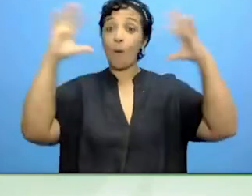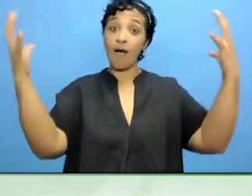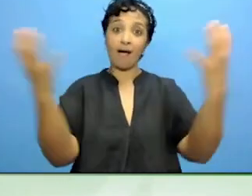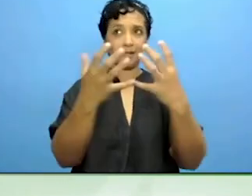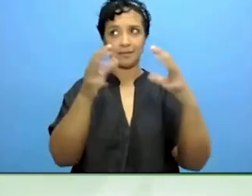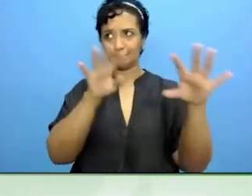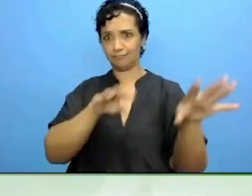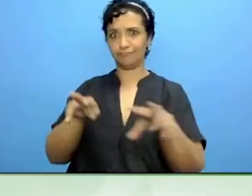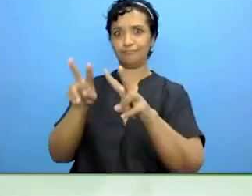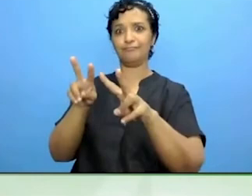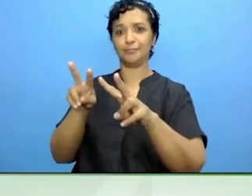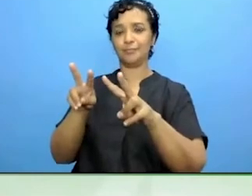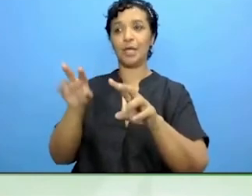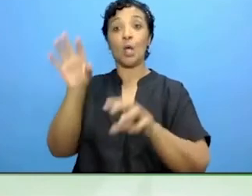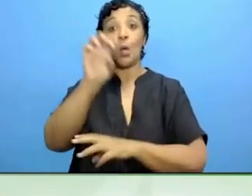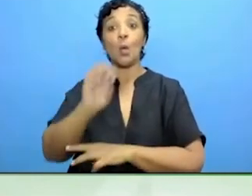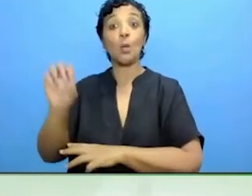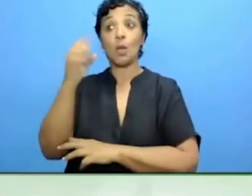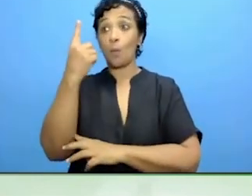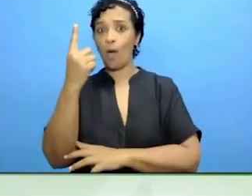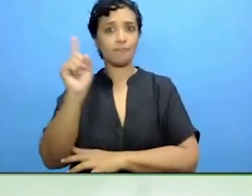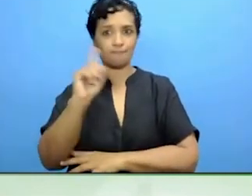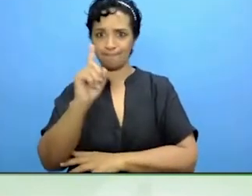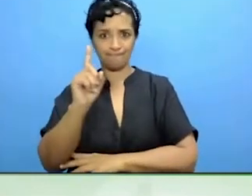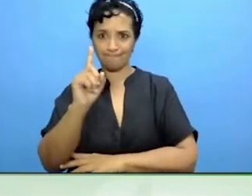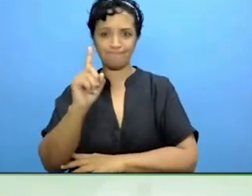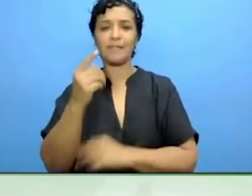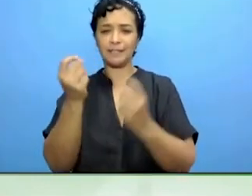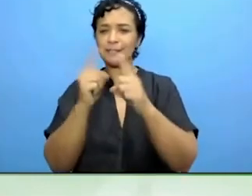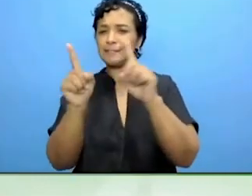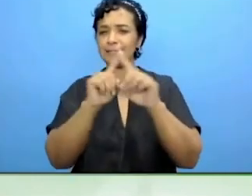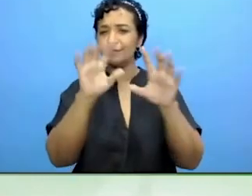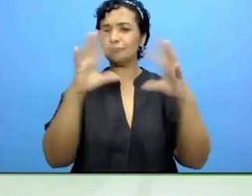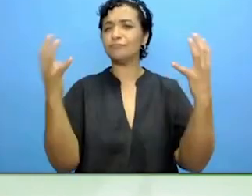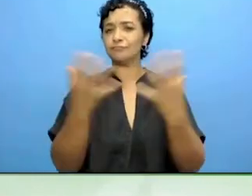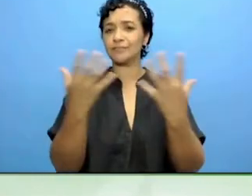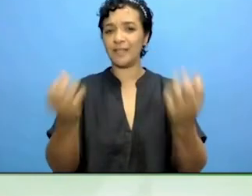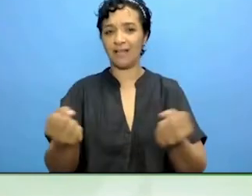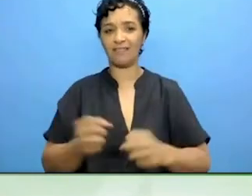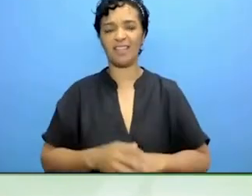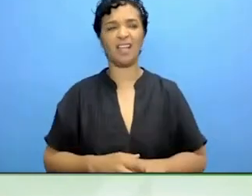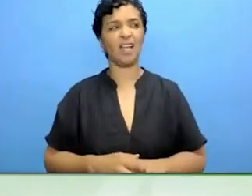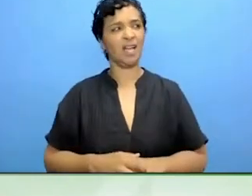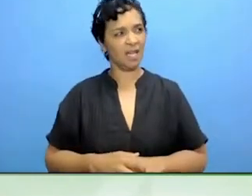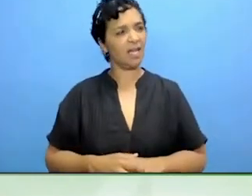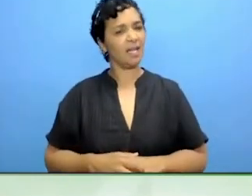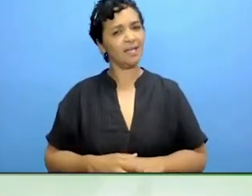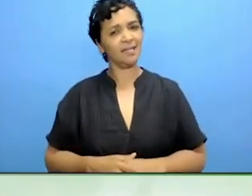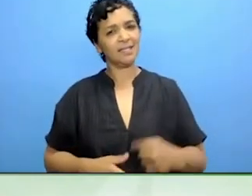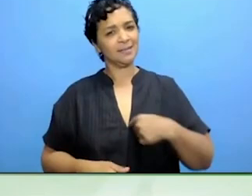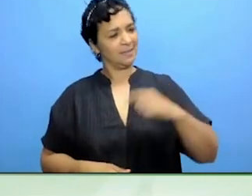Europe, you know that very well. That was my first worry, that's what we were trying to do in Europe